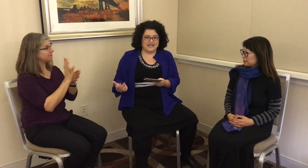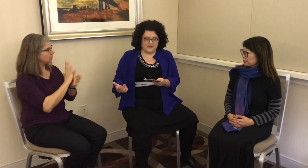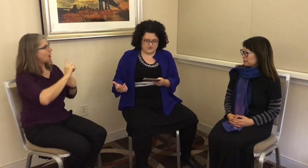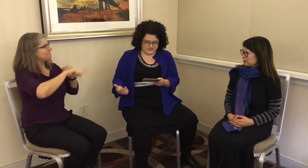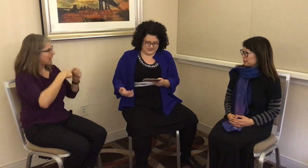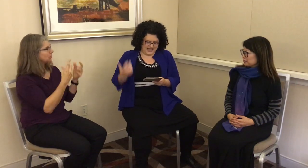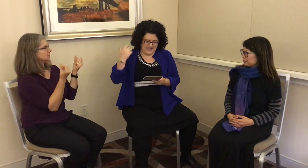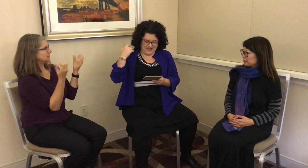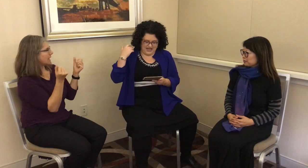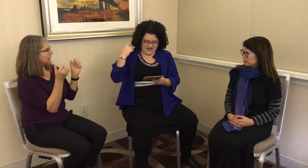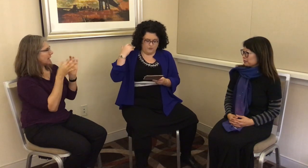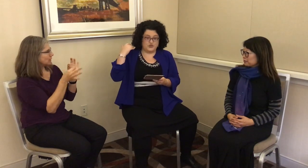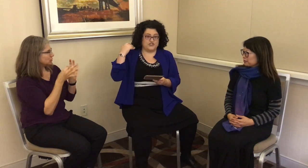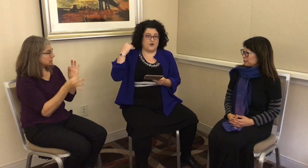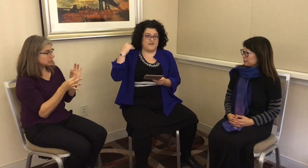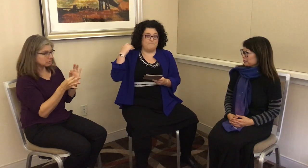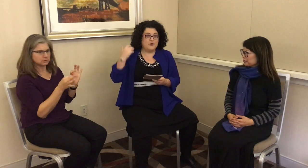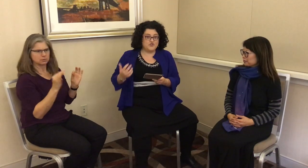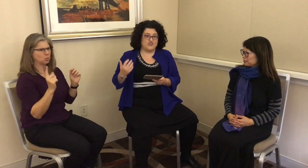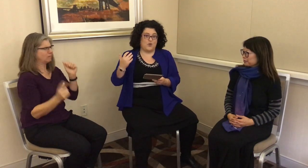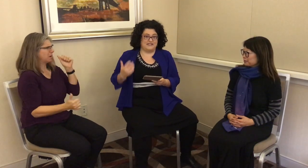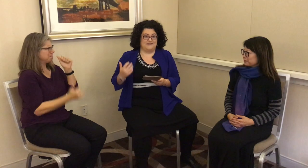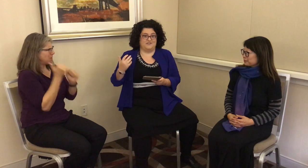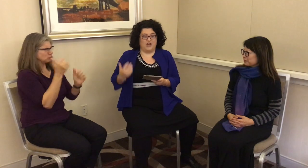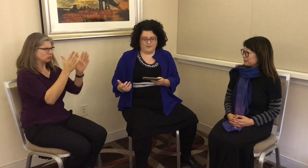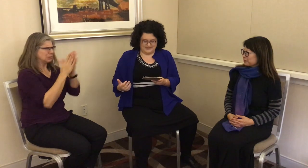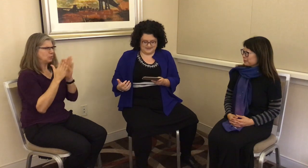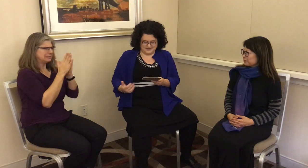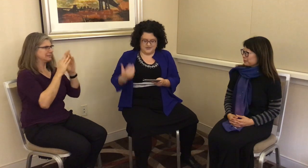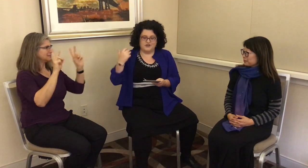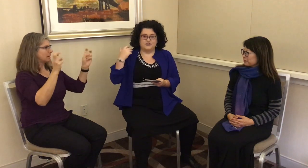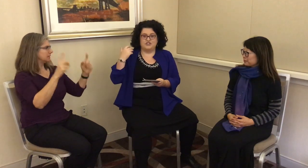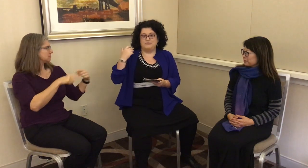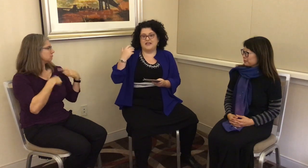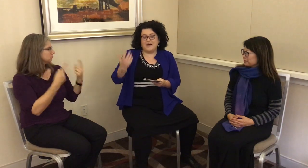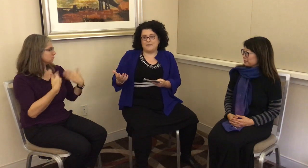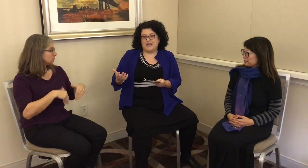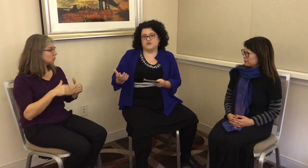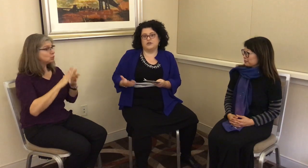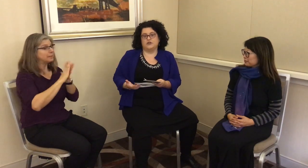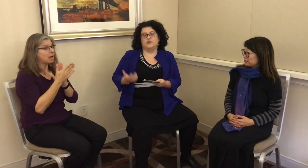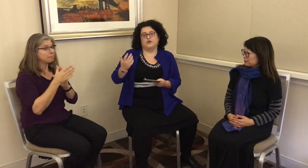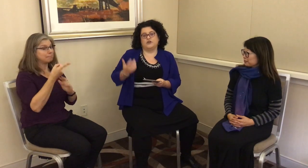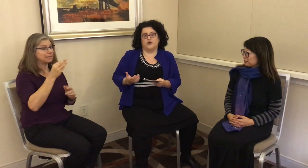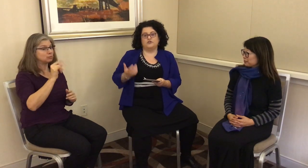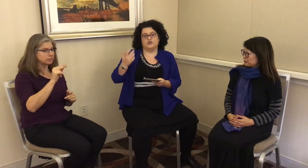languages, which is one of our most-requested topics. To become a patron, you can go to